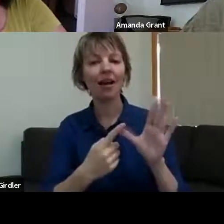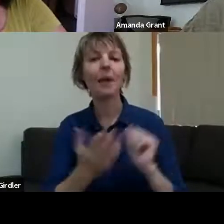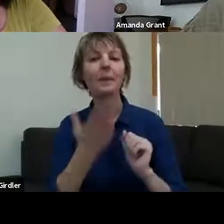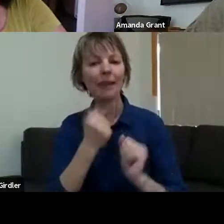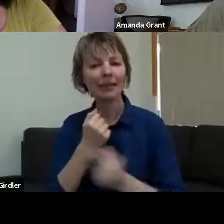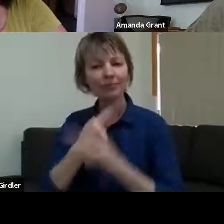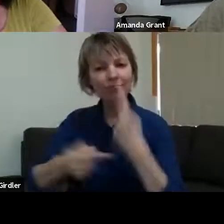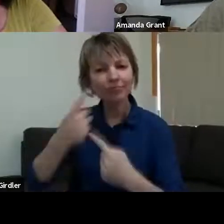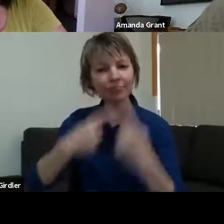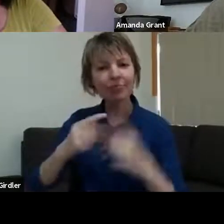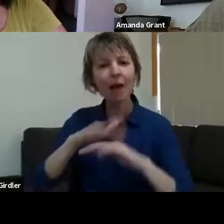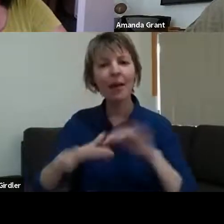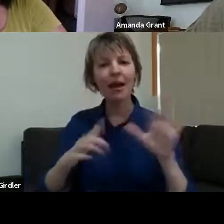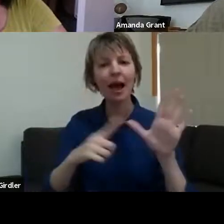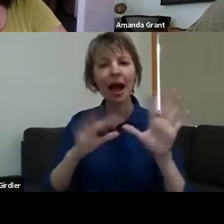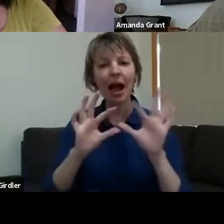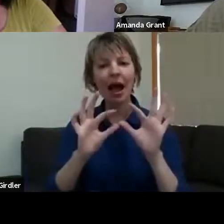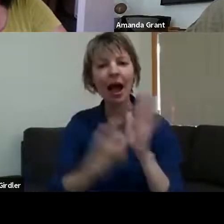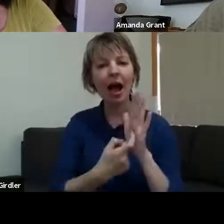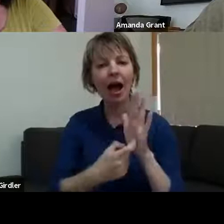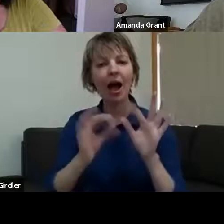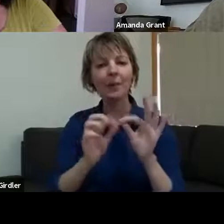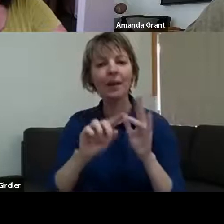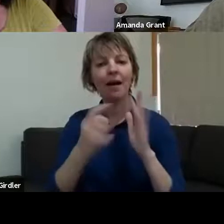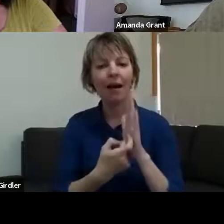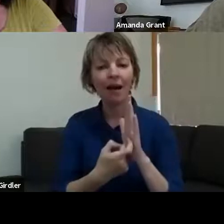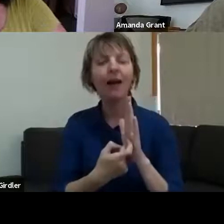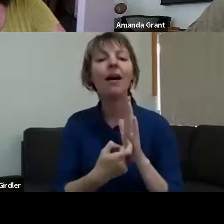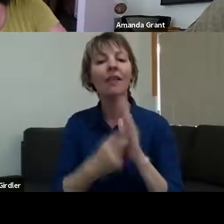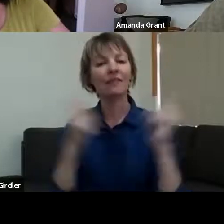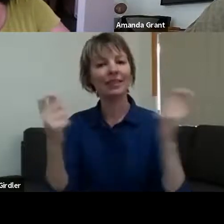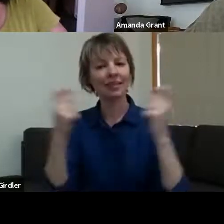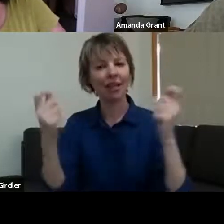Arbour Festival, which I believe existed before the fires and then